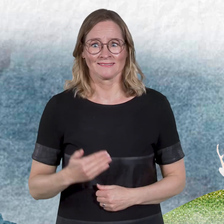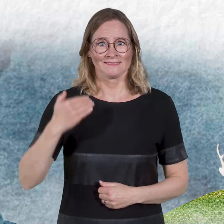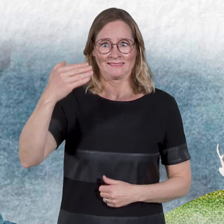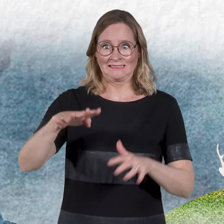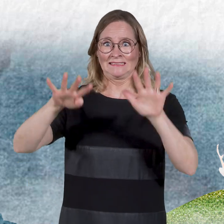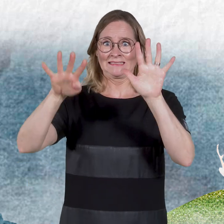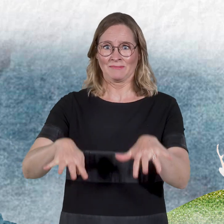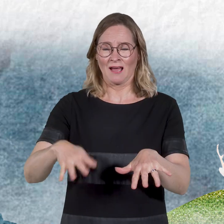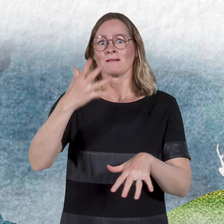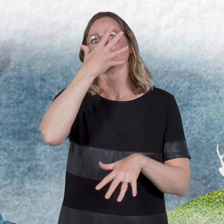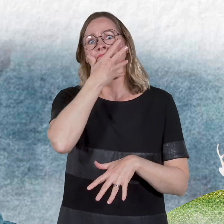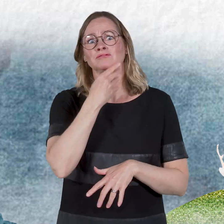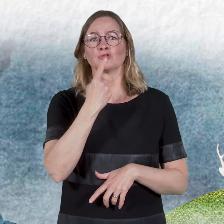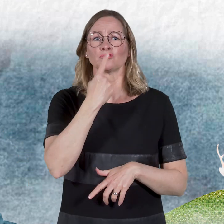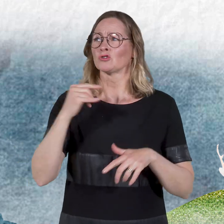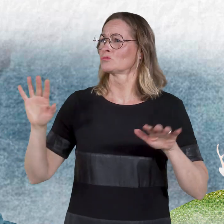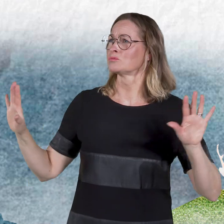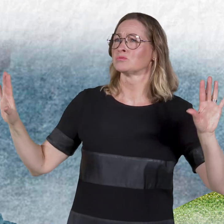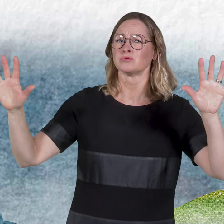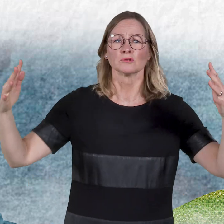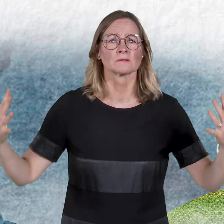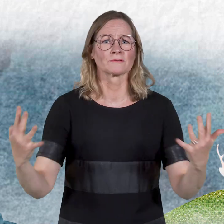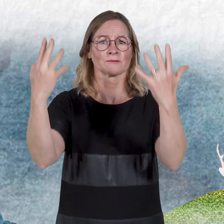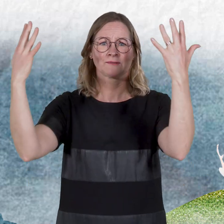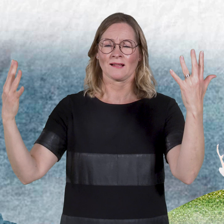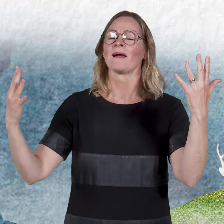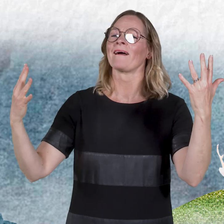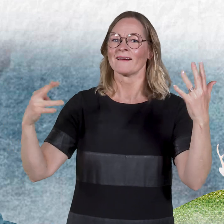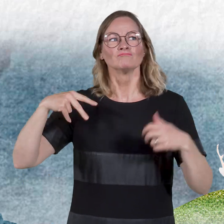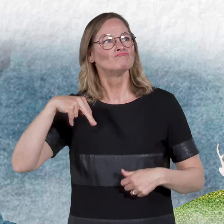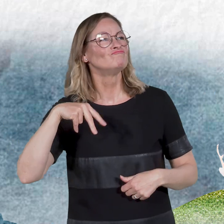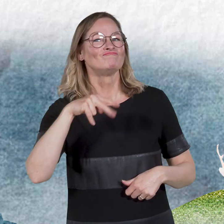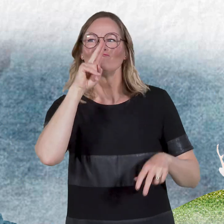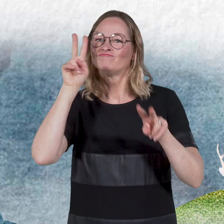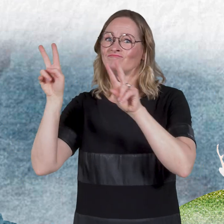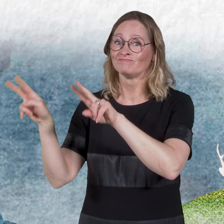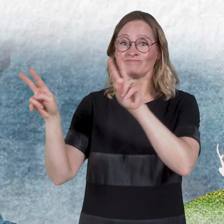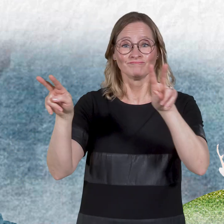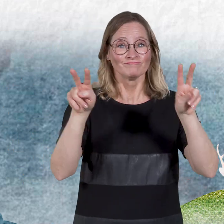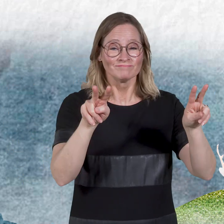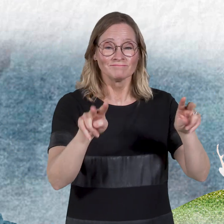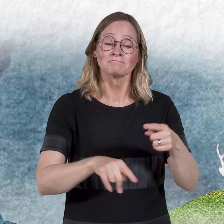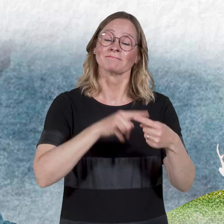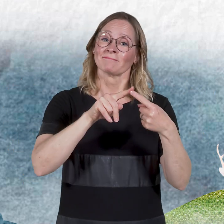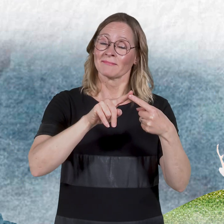a nature trip to see the colours of autumn trees, -